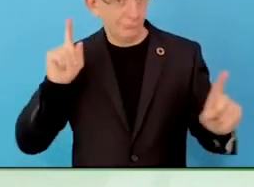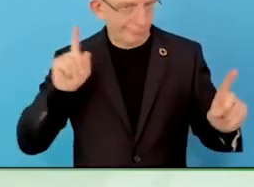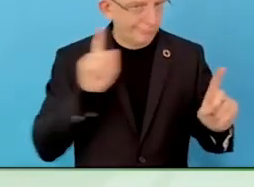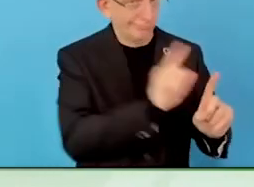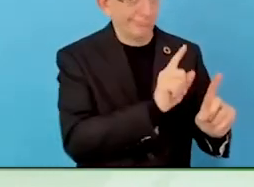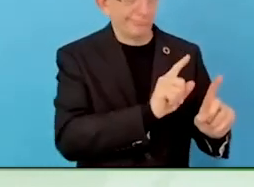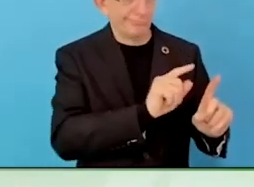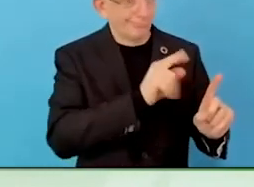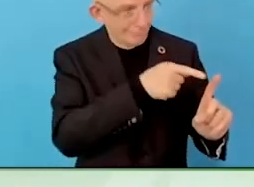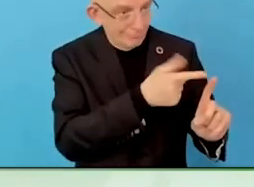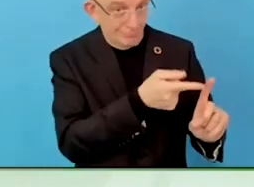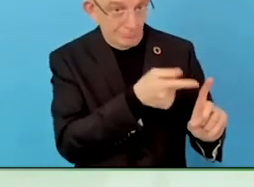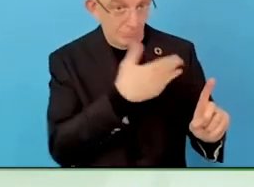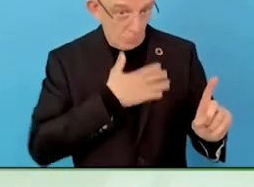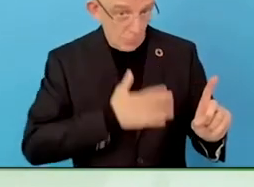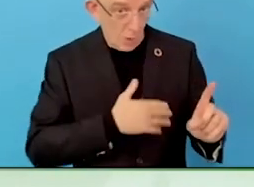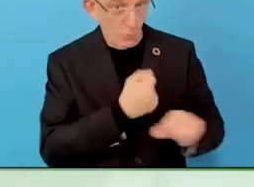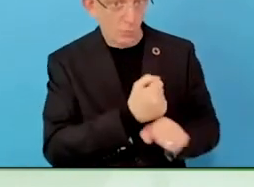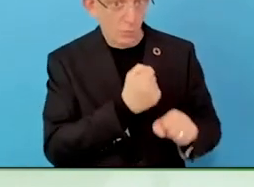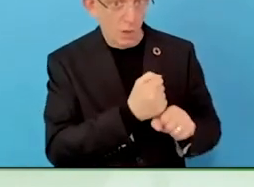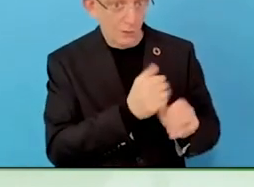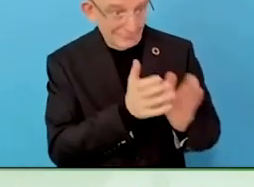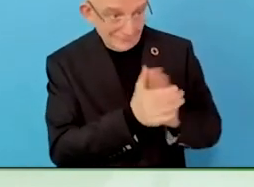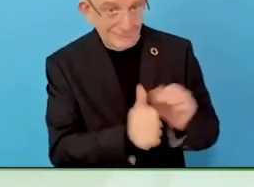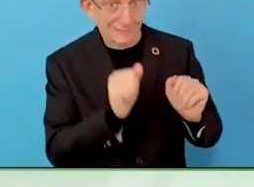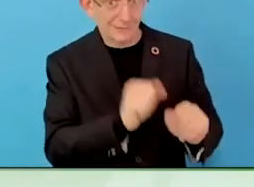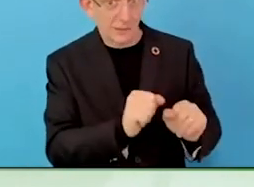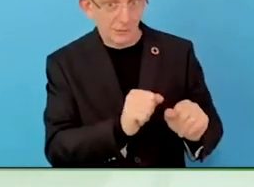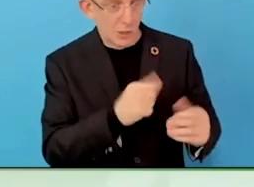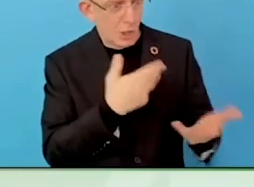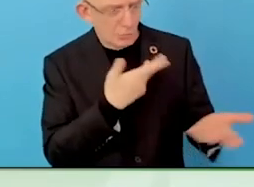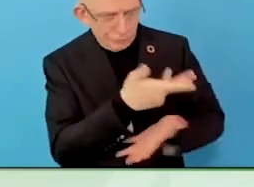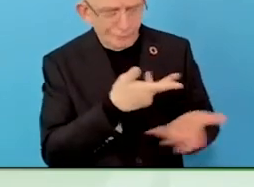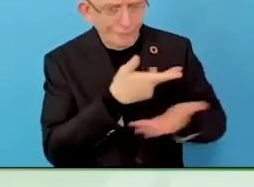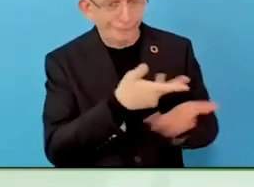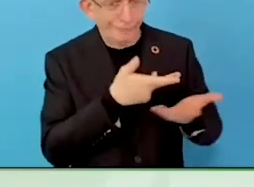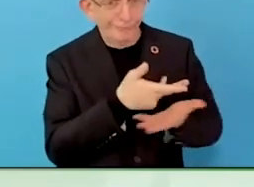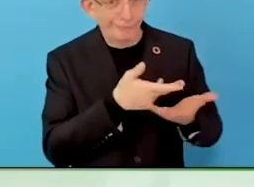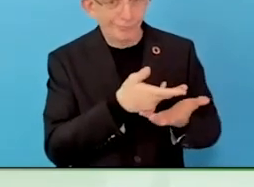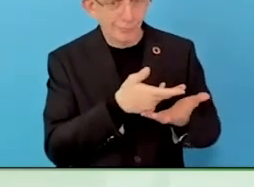It is not only to say, OK, we need to train.